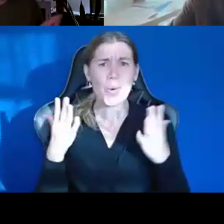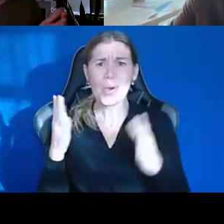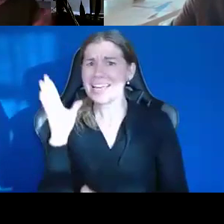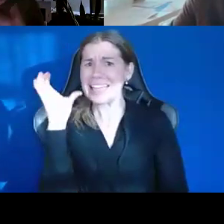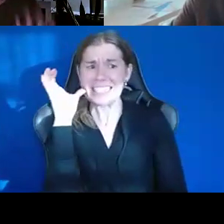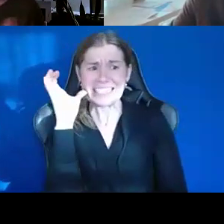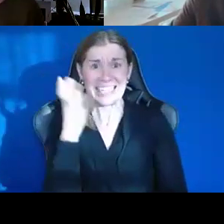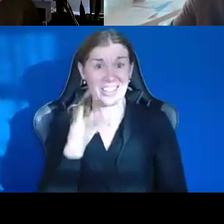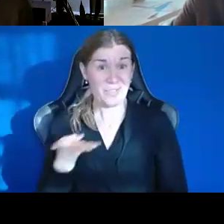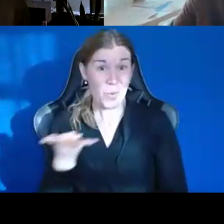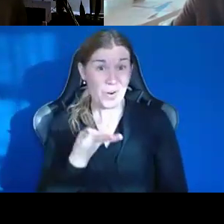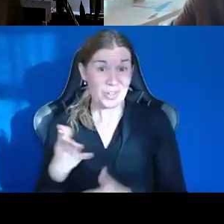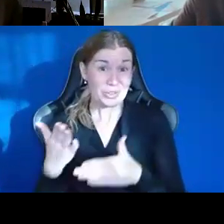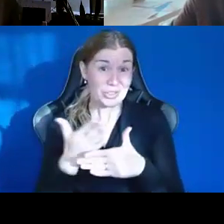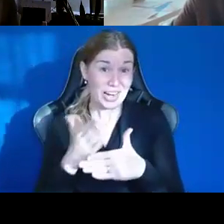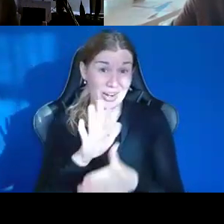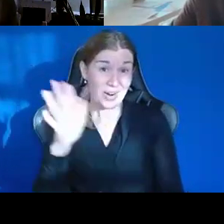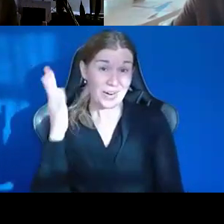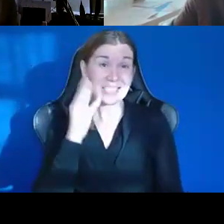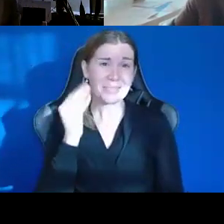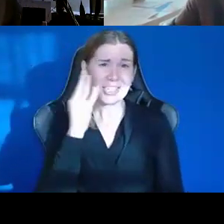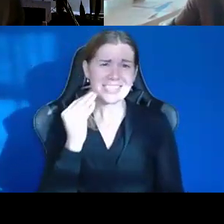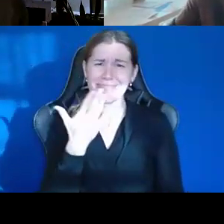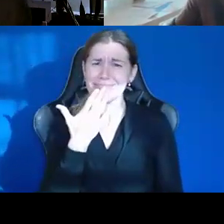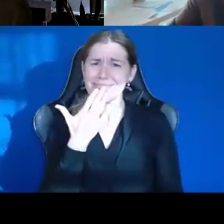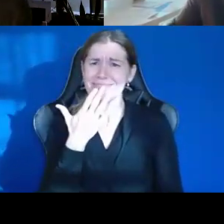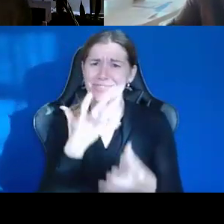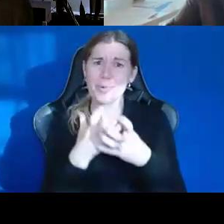of you share your experiences. Thank you so, so, so much.